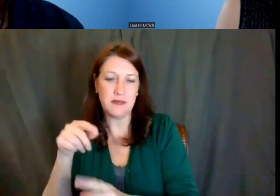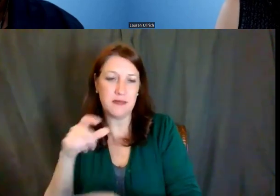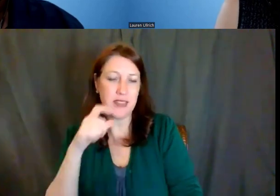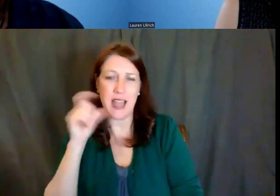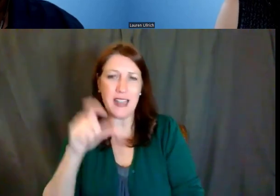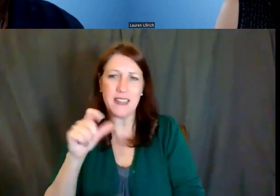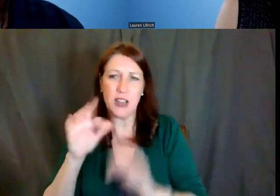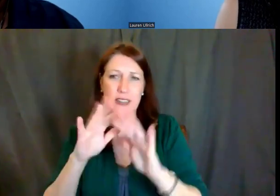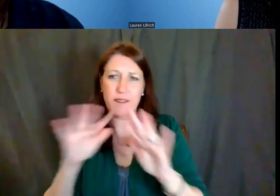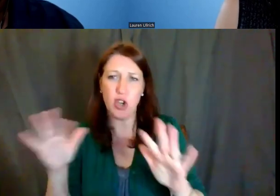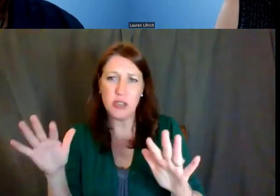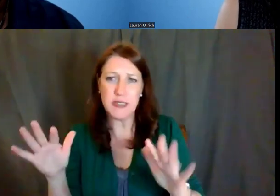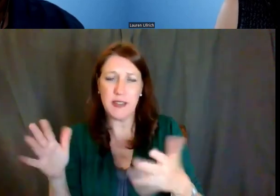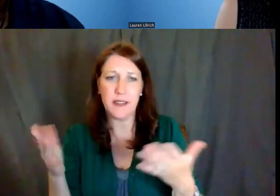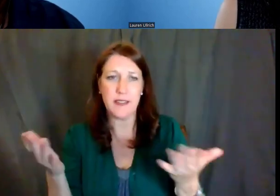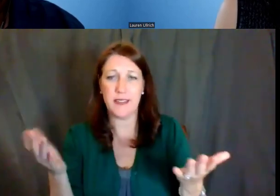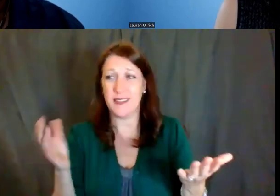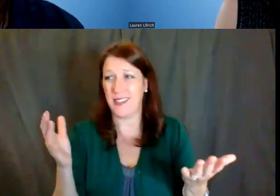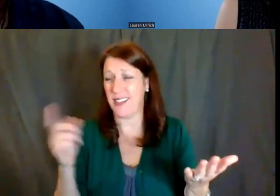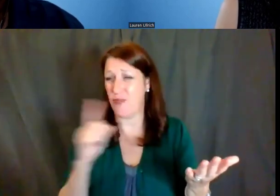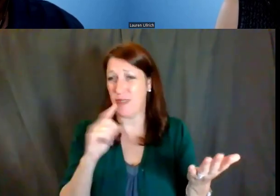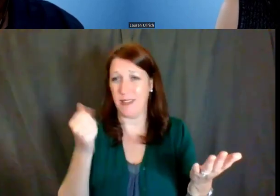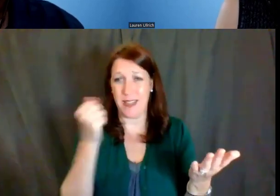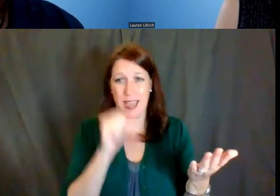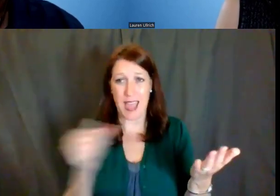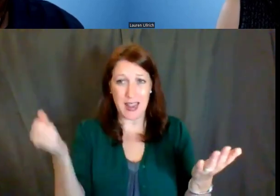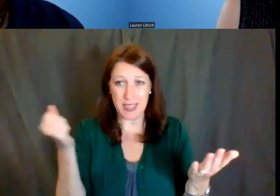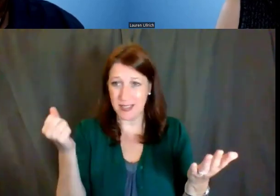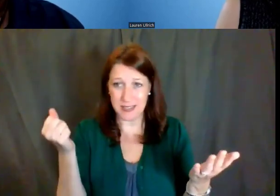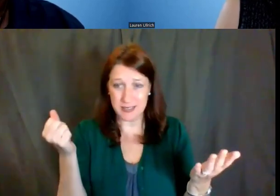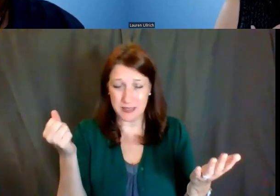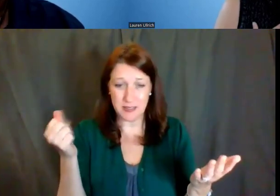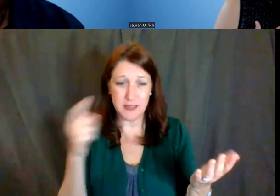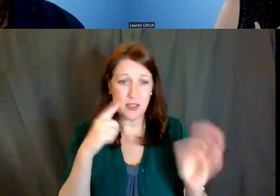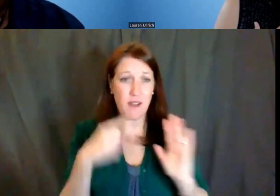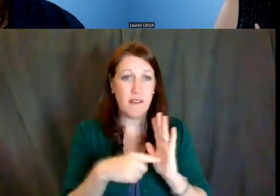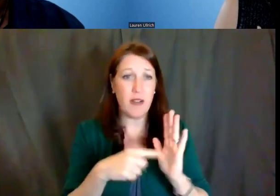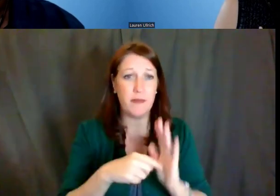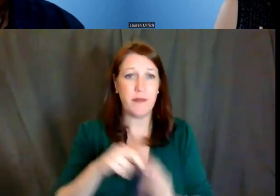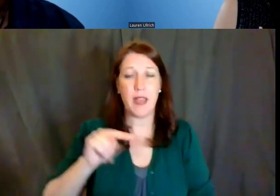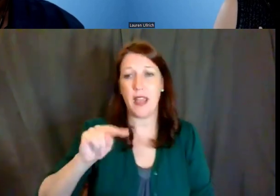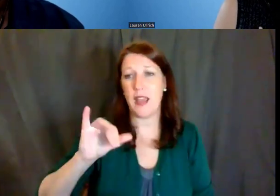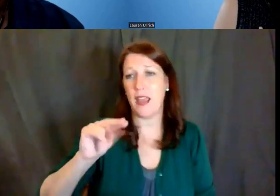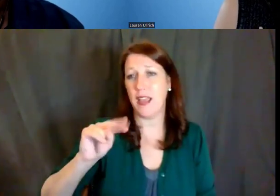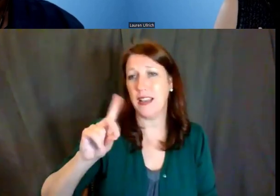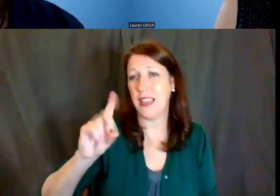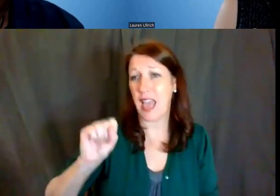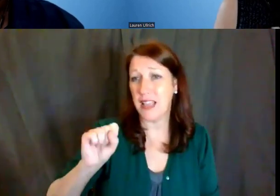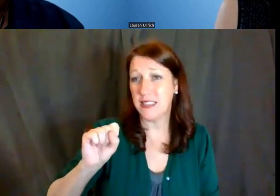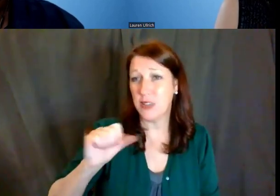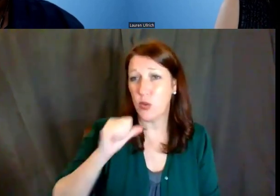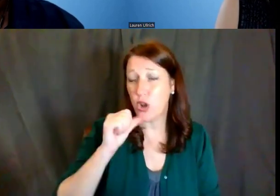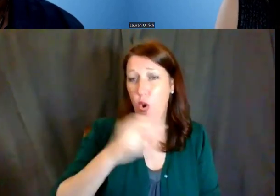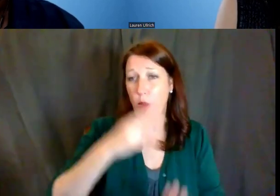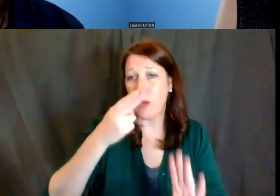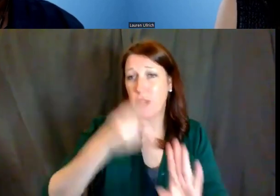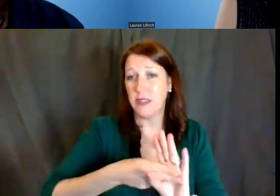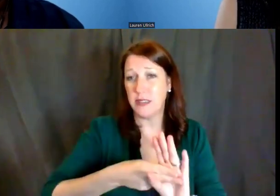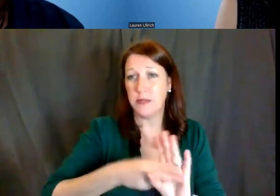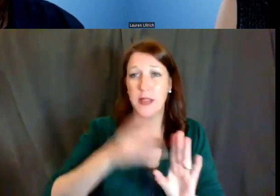it can be pretty much anything. So for example, NINDS we don't participate in the parent F32.